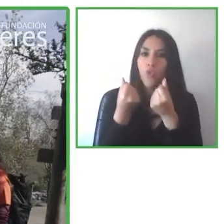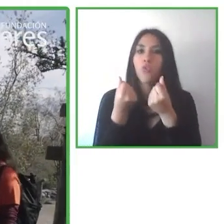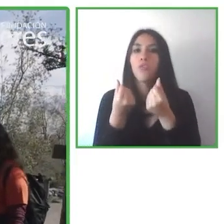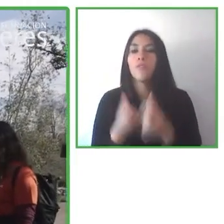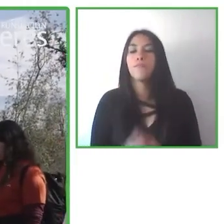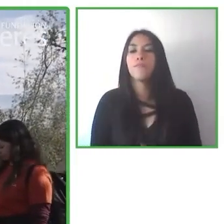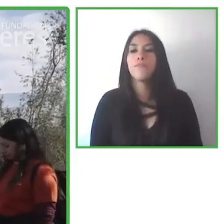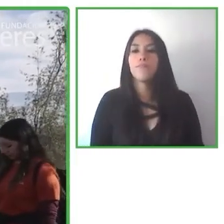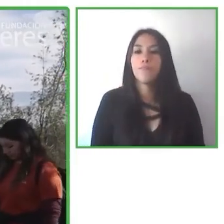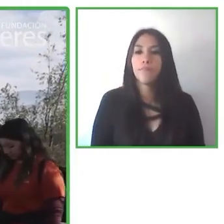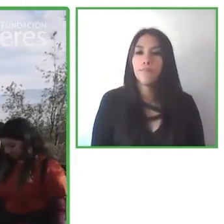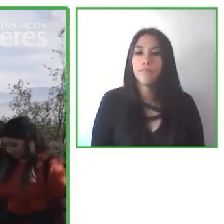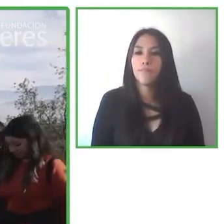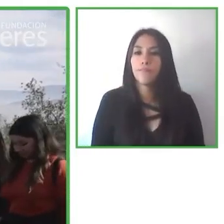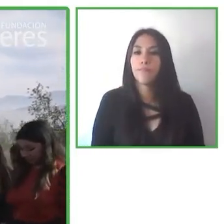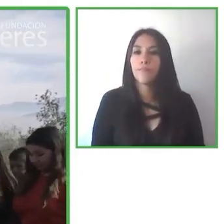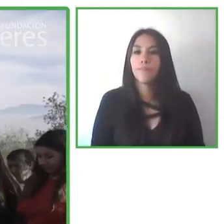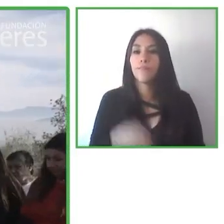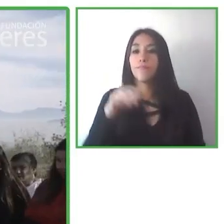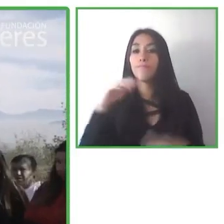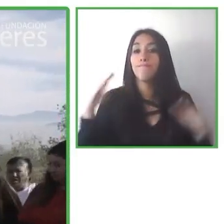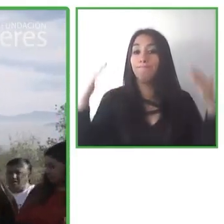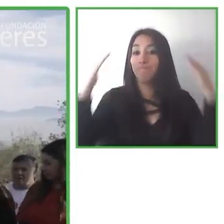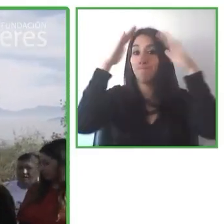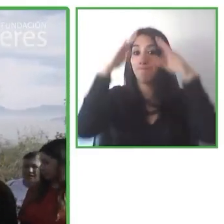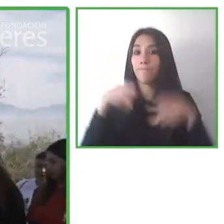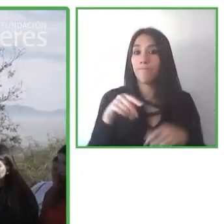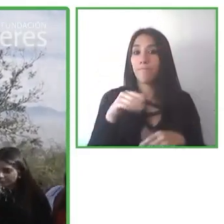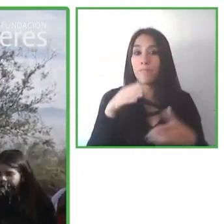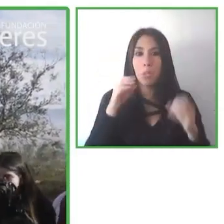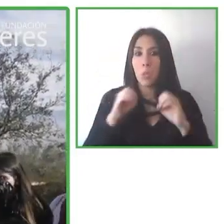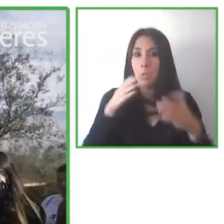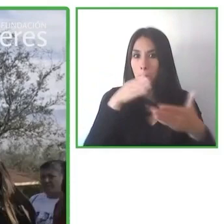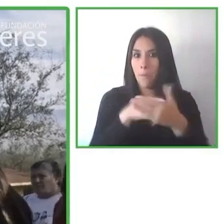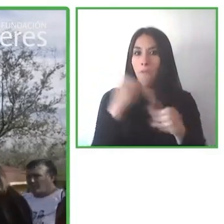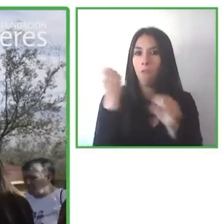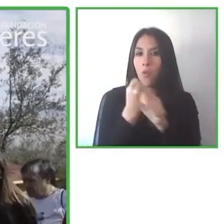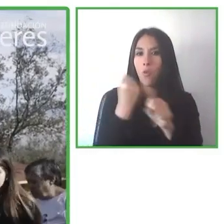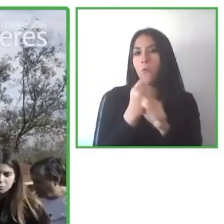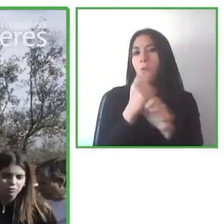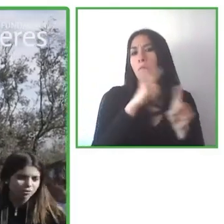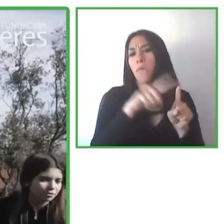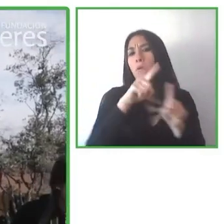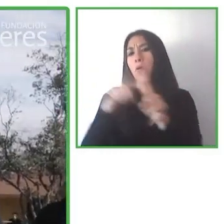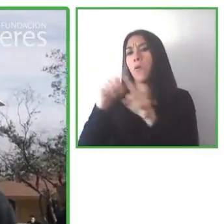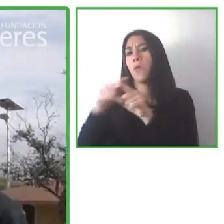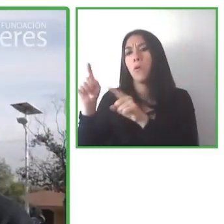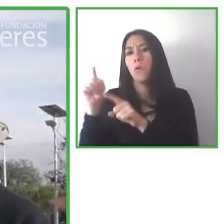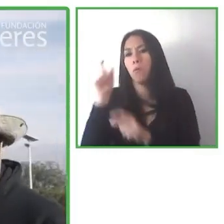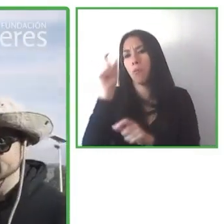Hiking without limits works on creating alliances between different local community stakeholders.